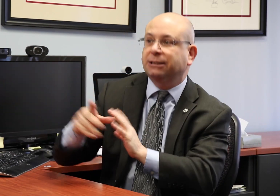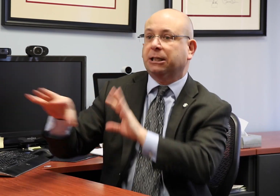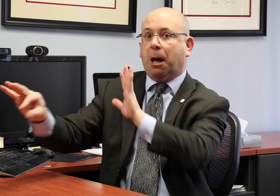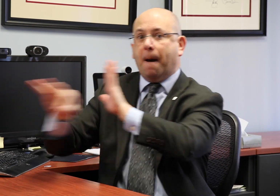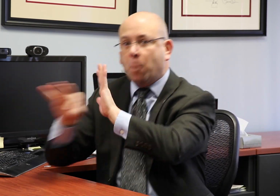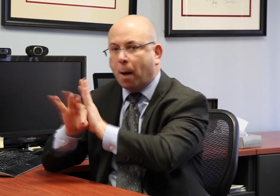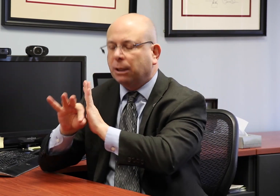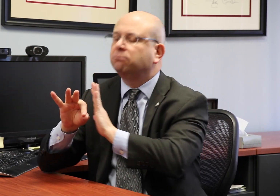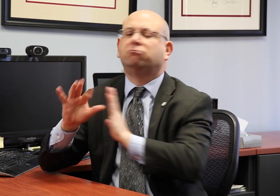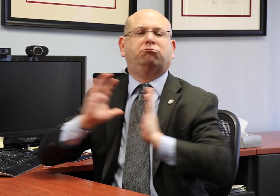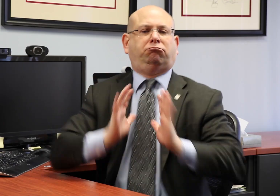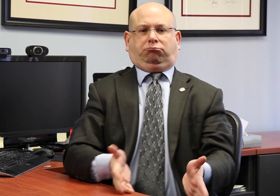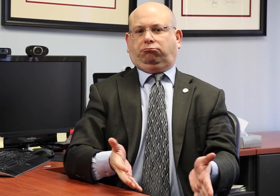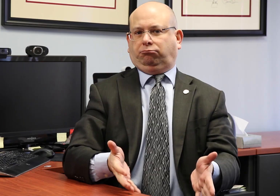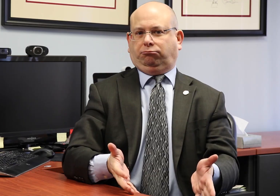nominees for appointments, which means it's okay for nonprofits to do those things.